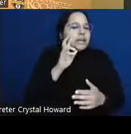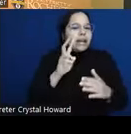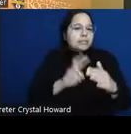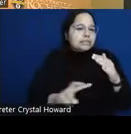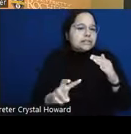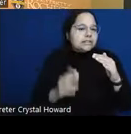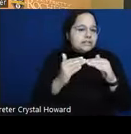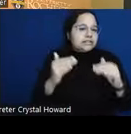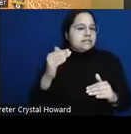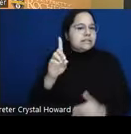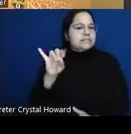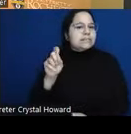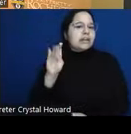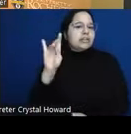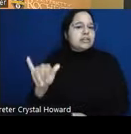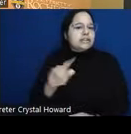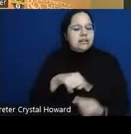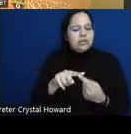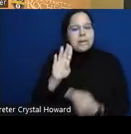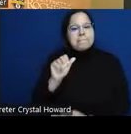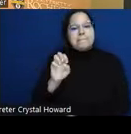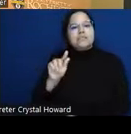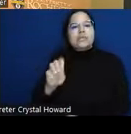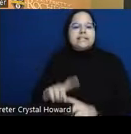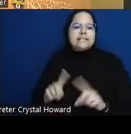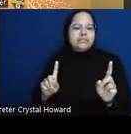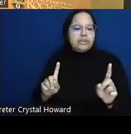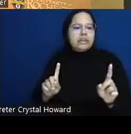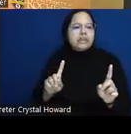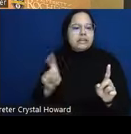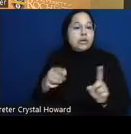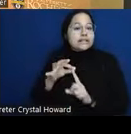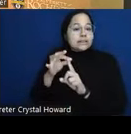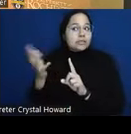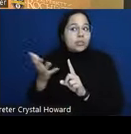different The Only Exception is perfection and that doesn't exist in the real world in